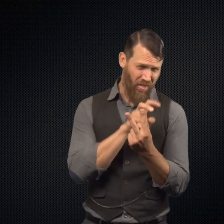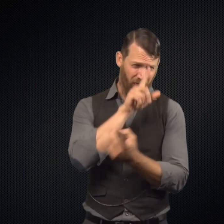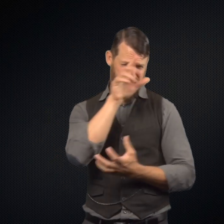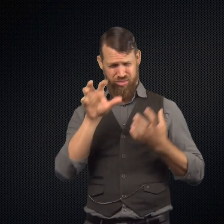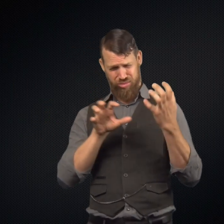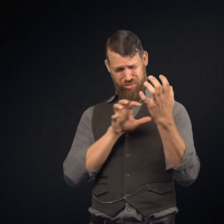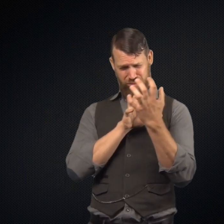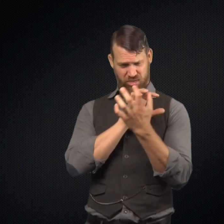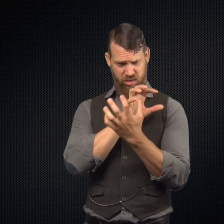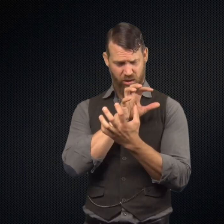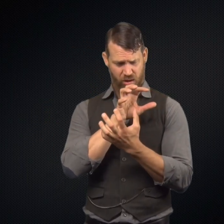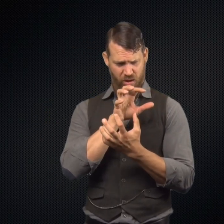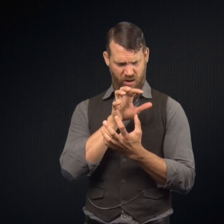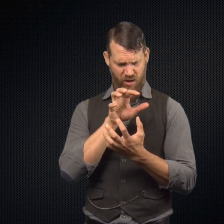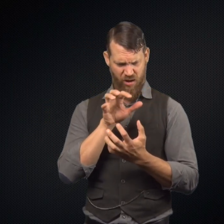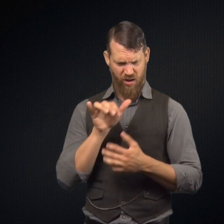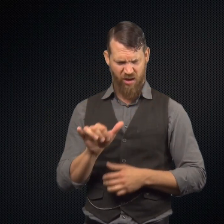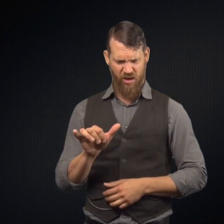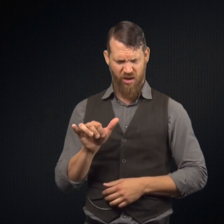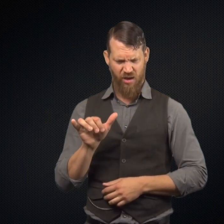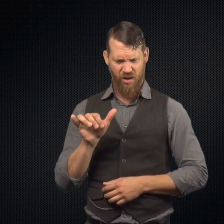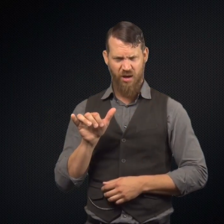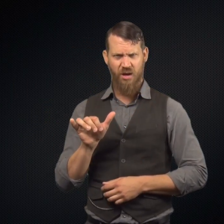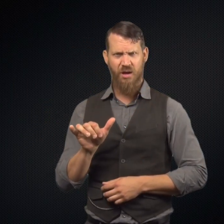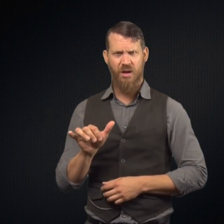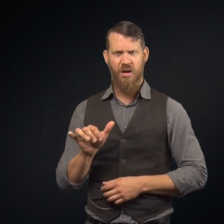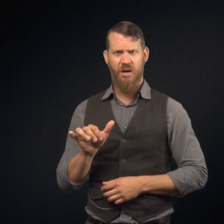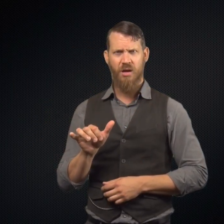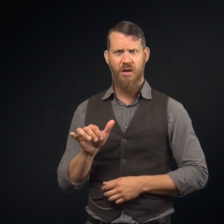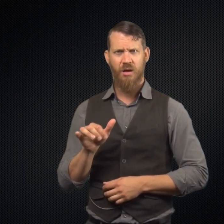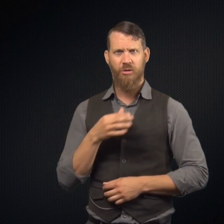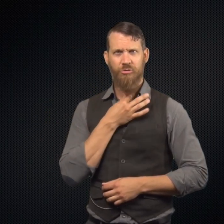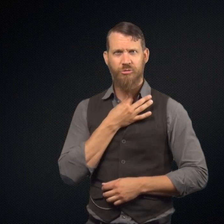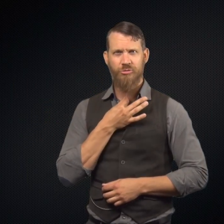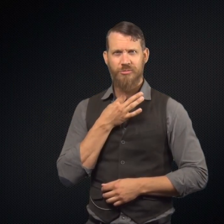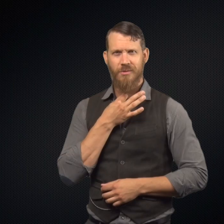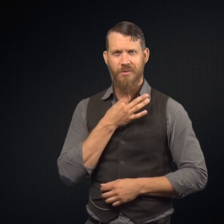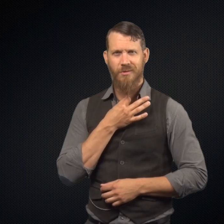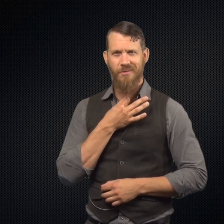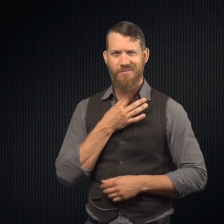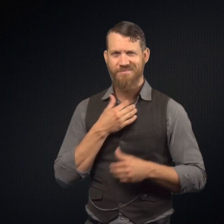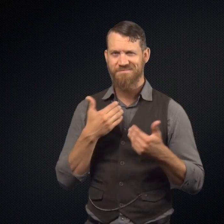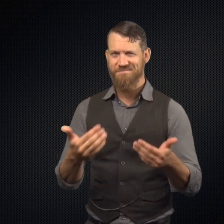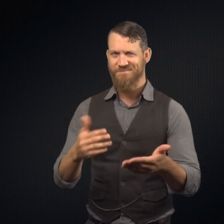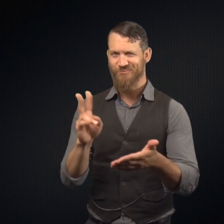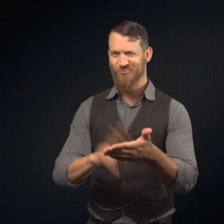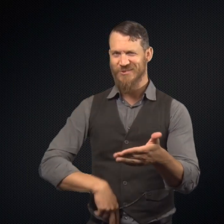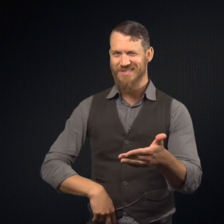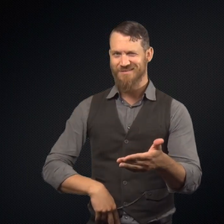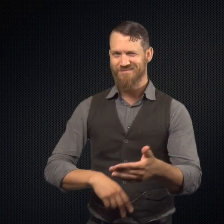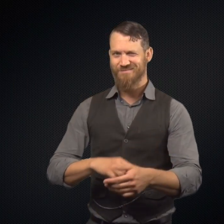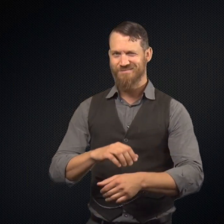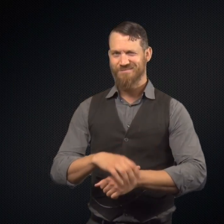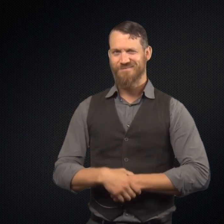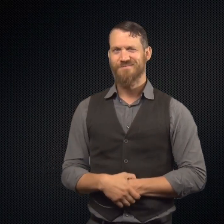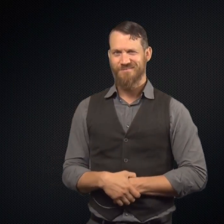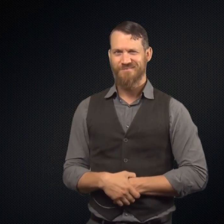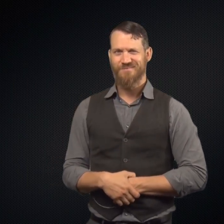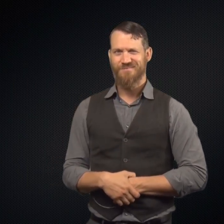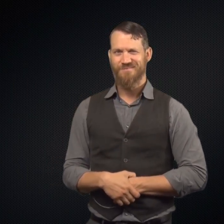Then transform back and forth over time. Are you curious? Go ahead and read.